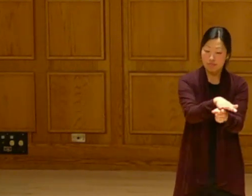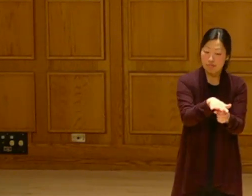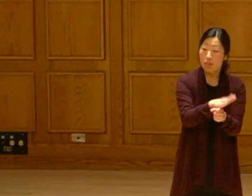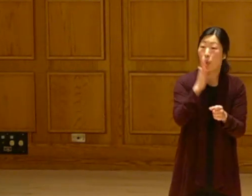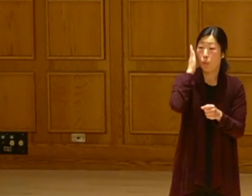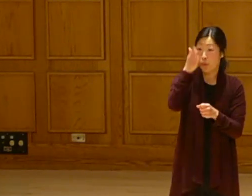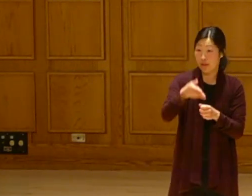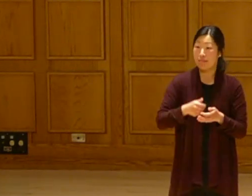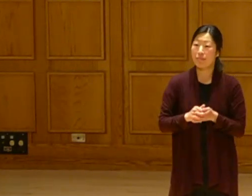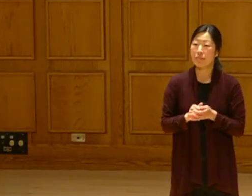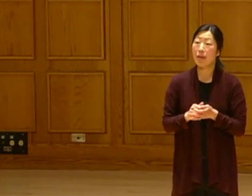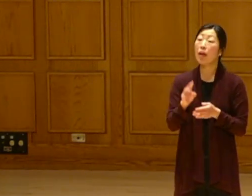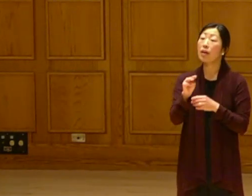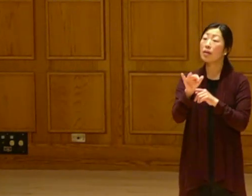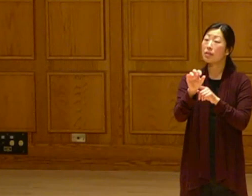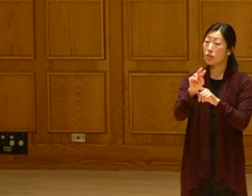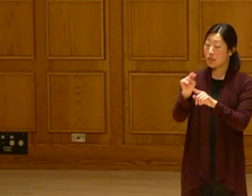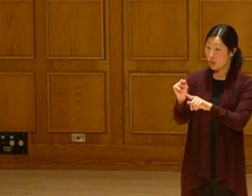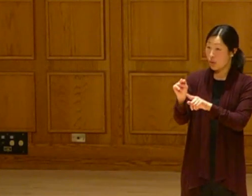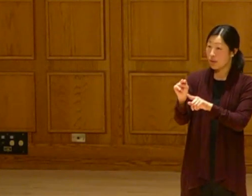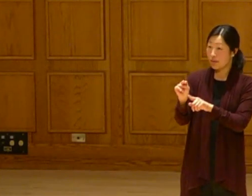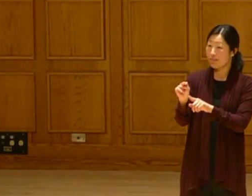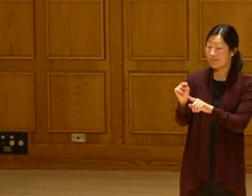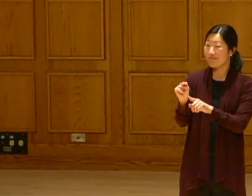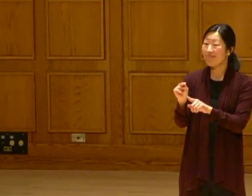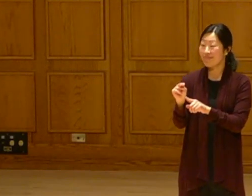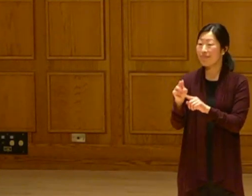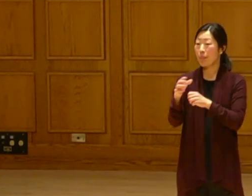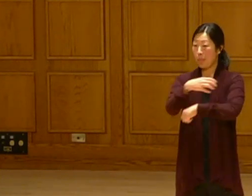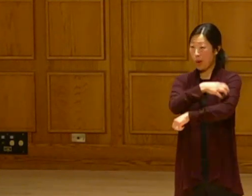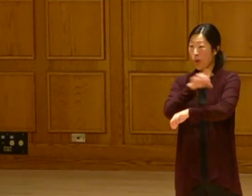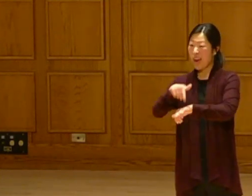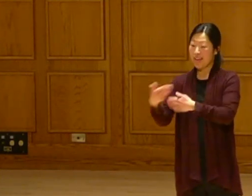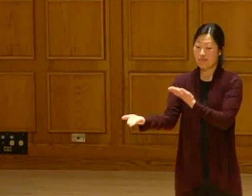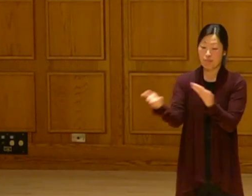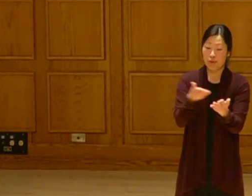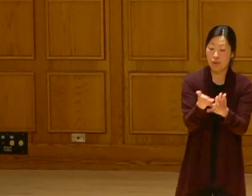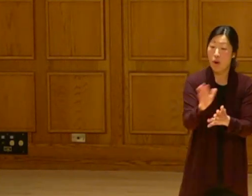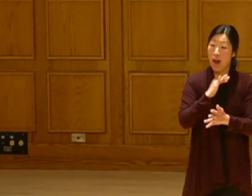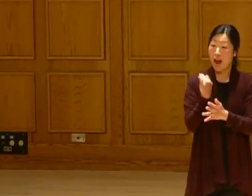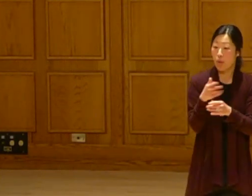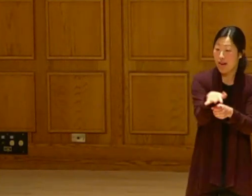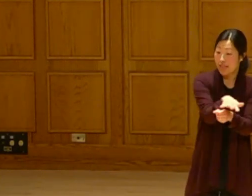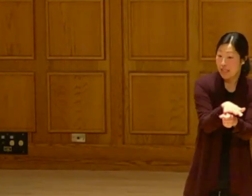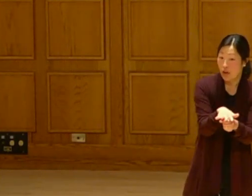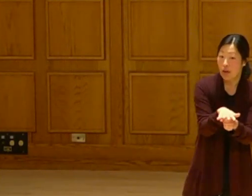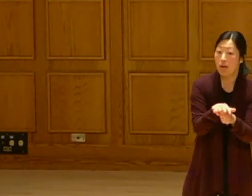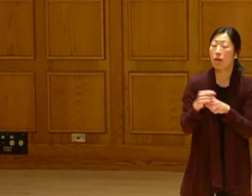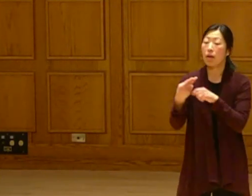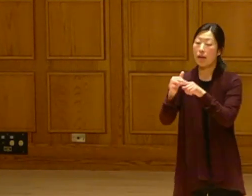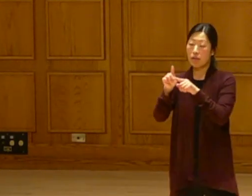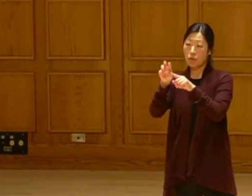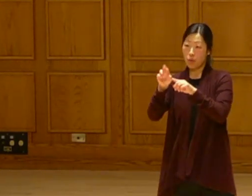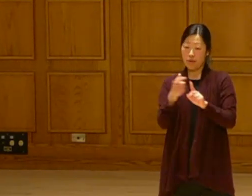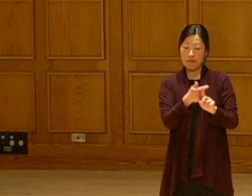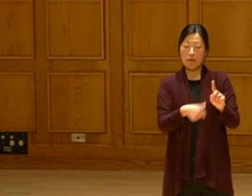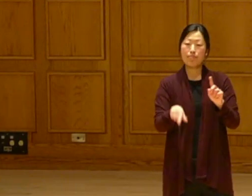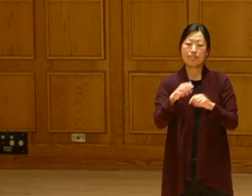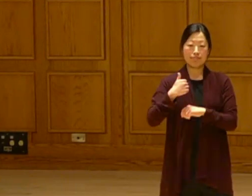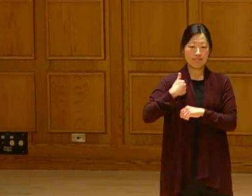As a matter of fact, Minnesota Power had to bring a big transmission line through the territory, carrying hydro from